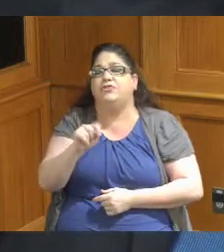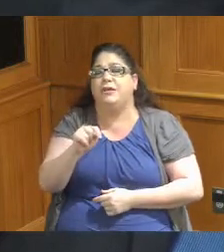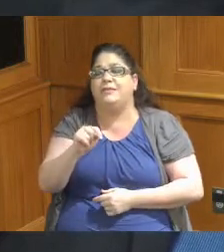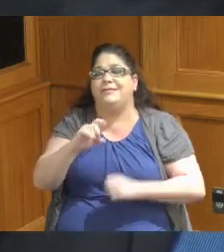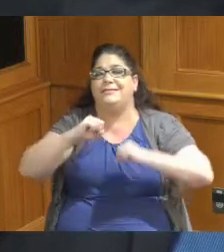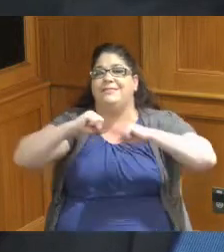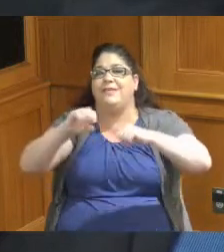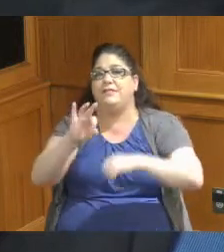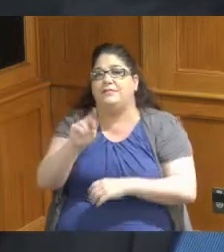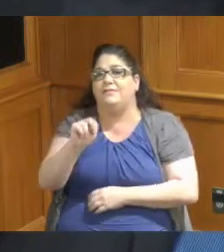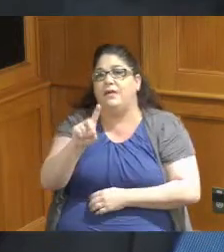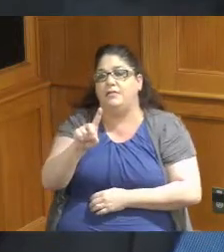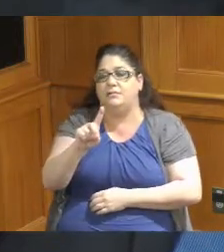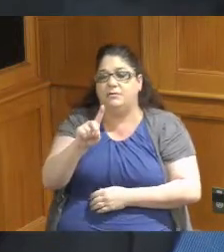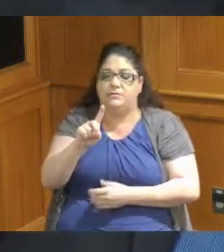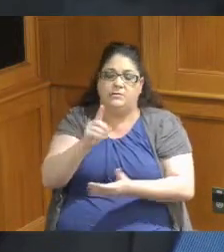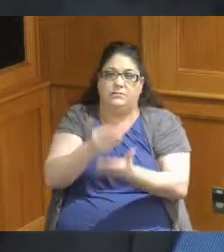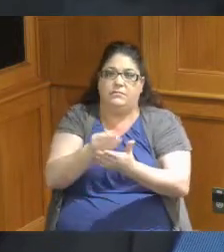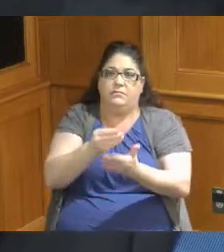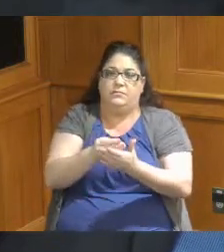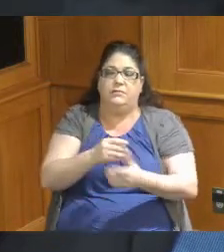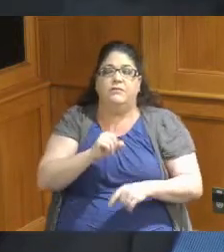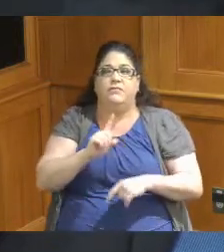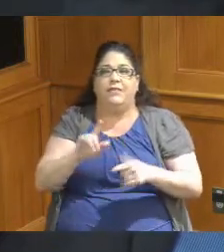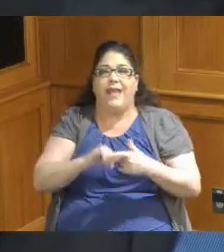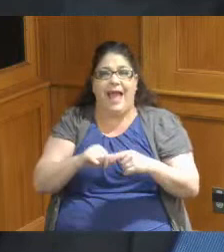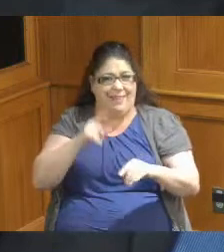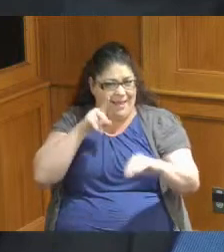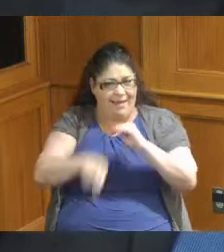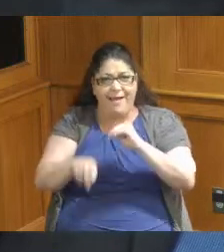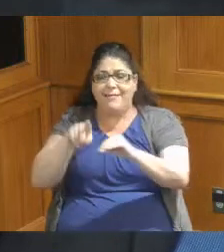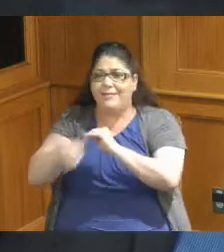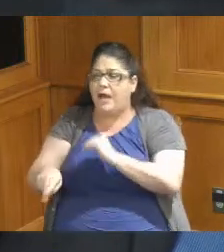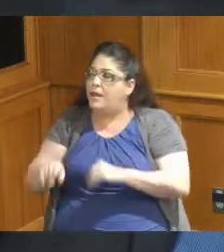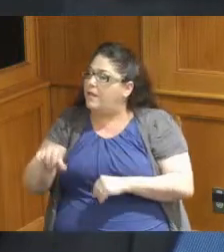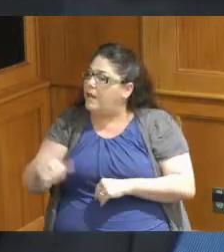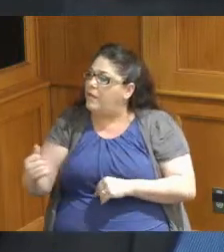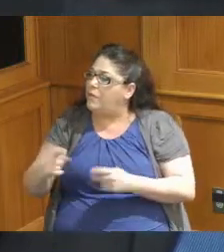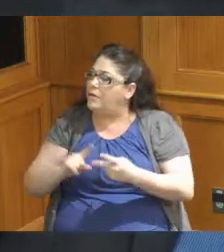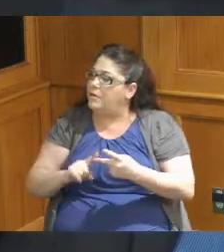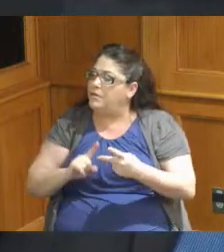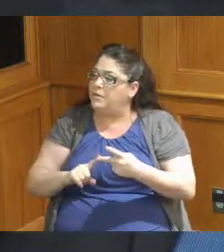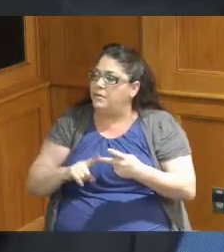in the local government fund that was cut quite a few years ago to the detriment of what we have